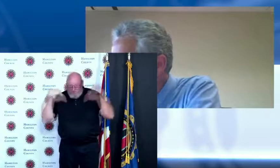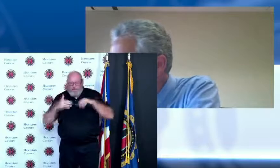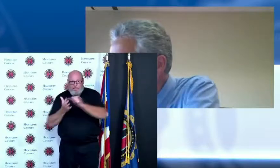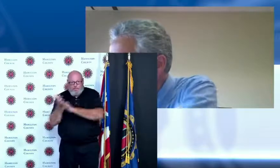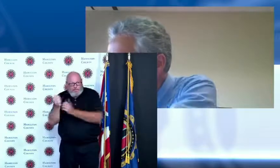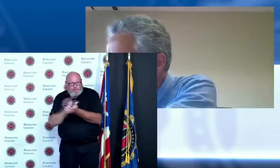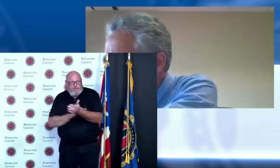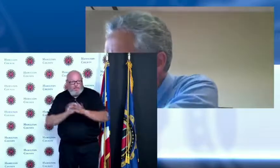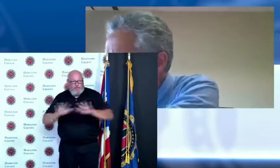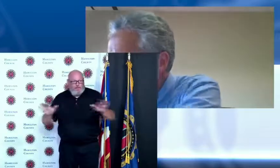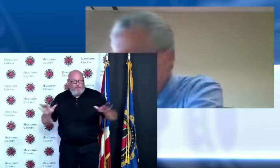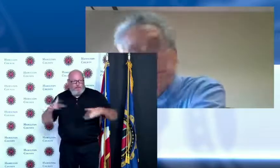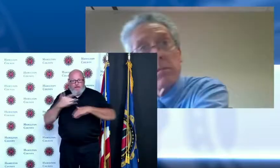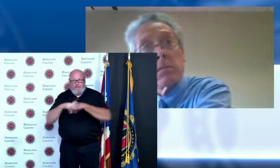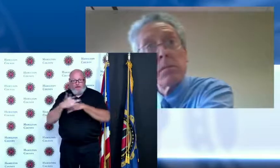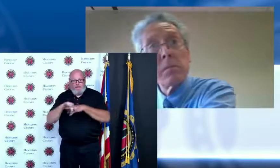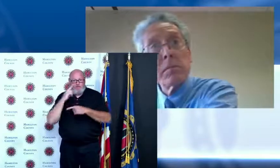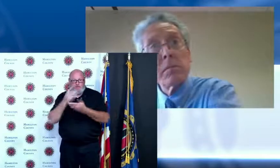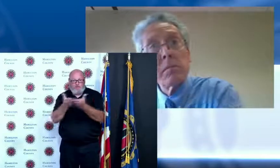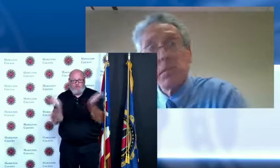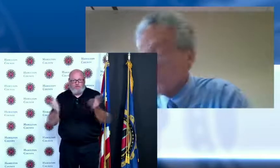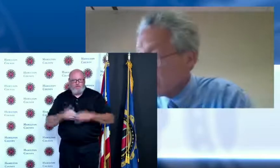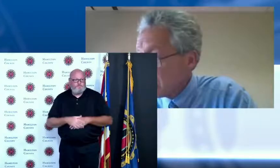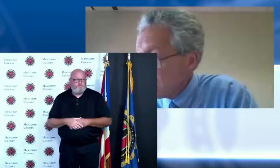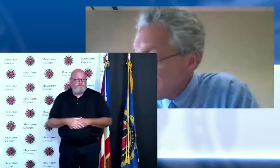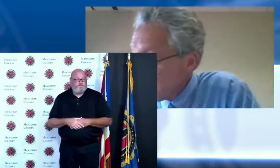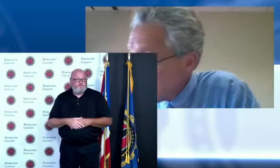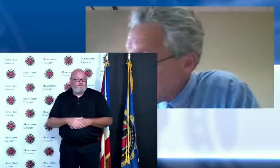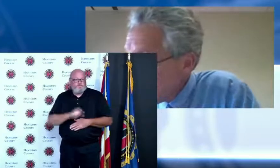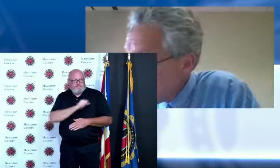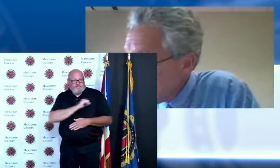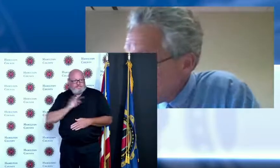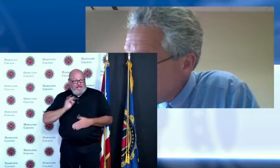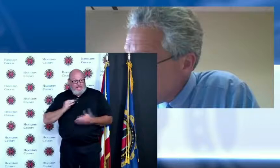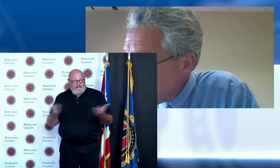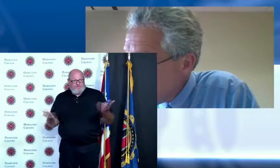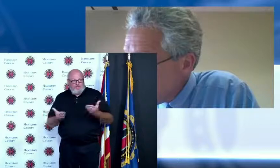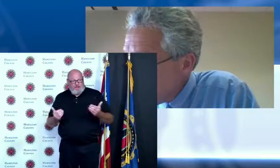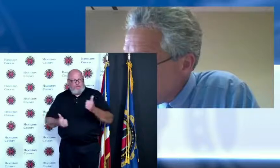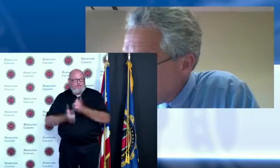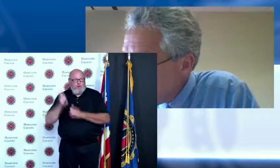amongst our staff have gotten vaccinated and so you know as Greg has alluded and we've alluded